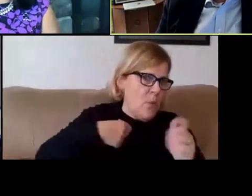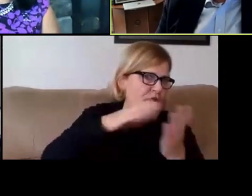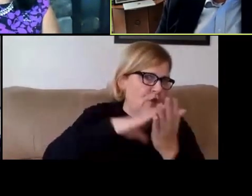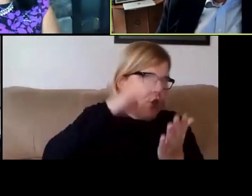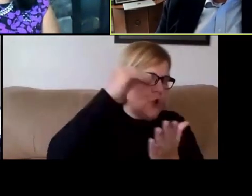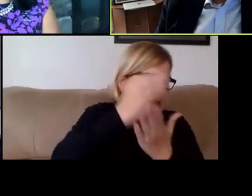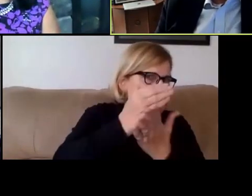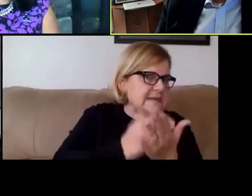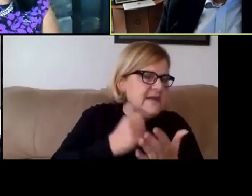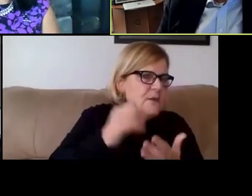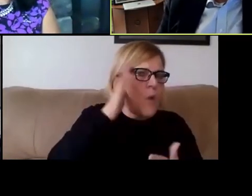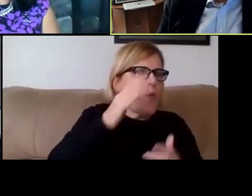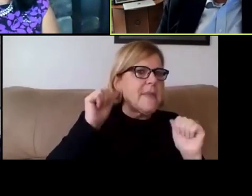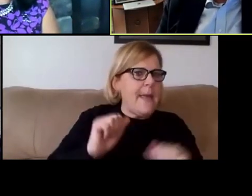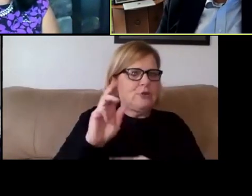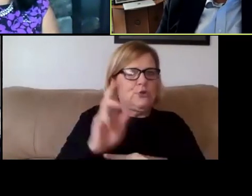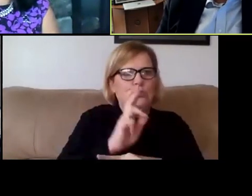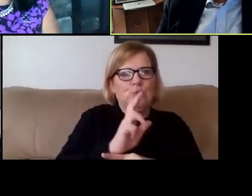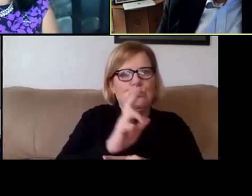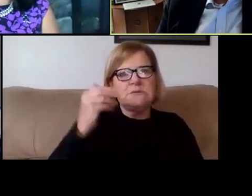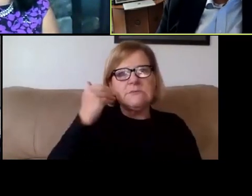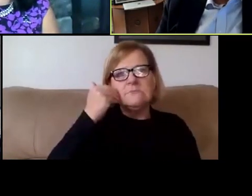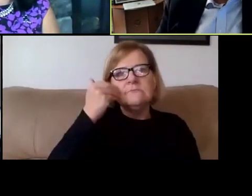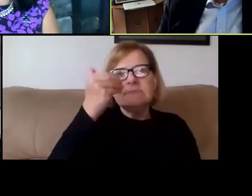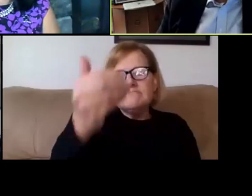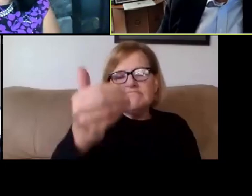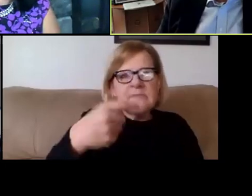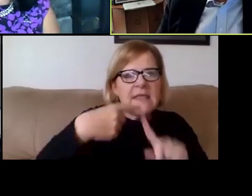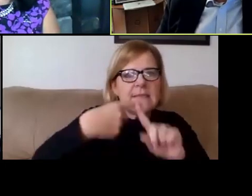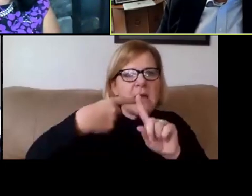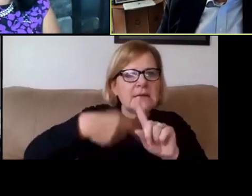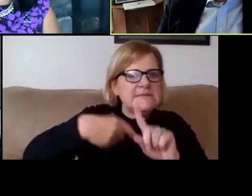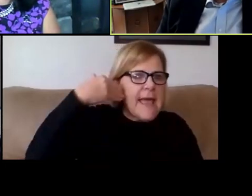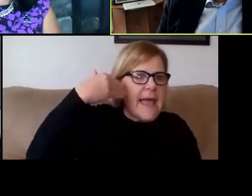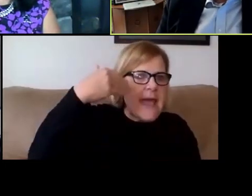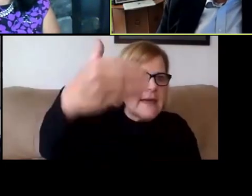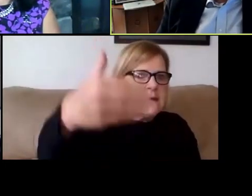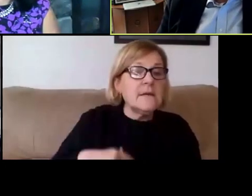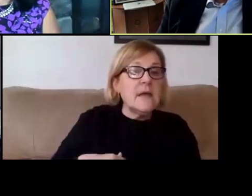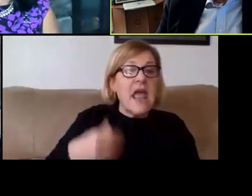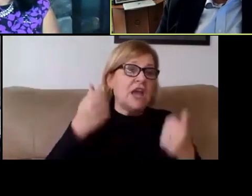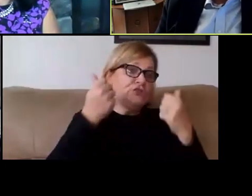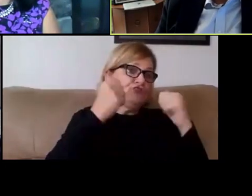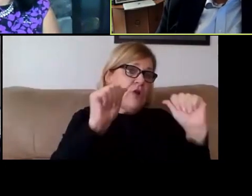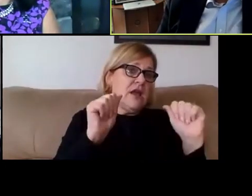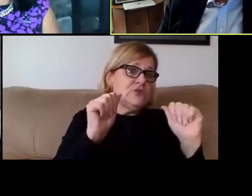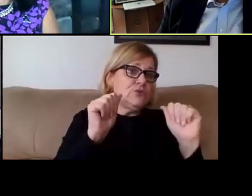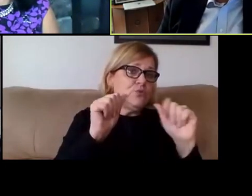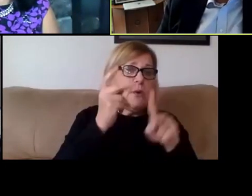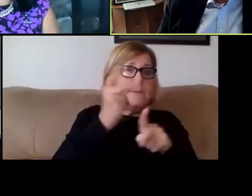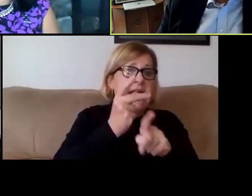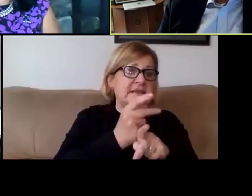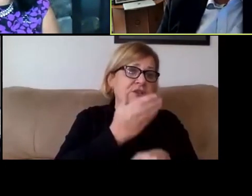that we'll be able to use in the months ahead and try to maintain as good an educational